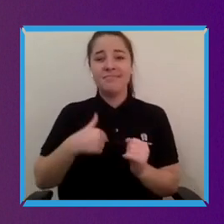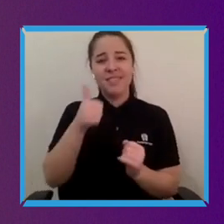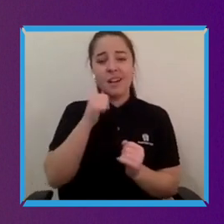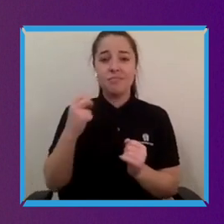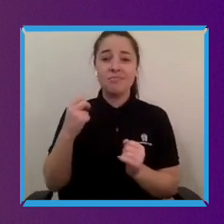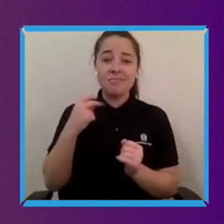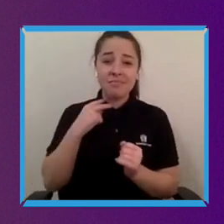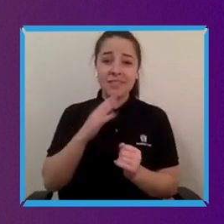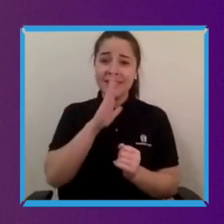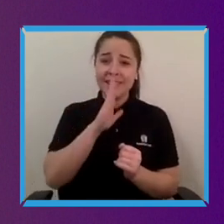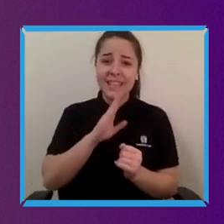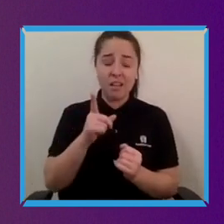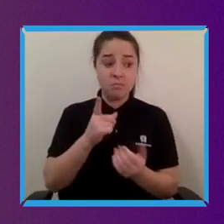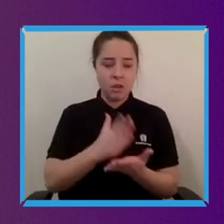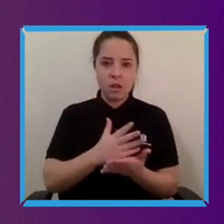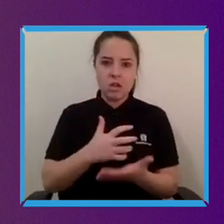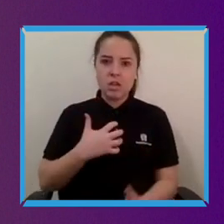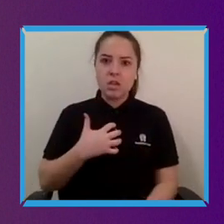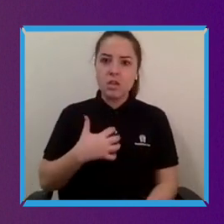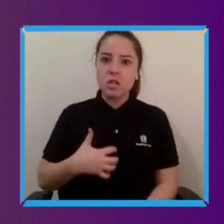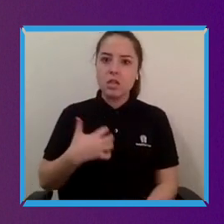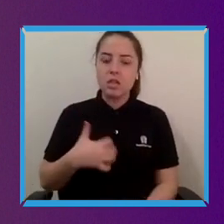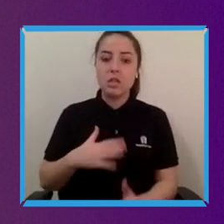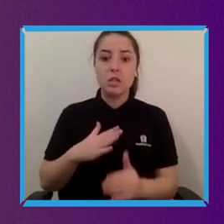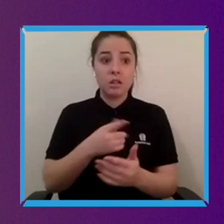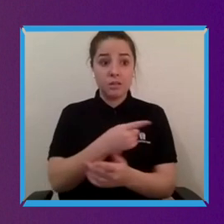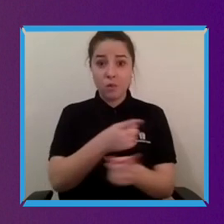quite enraging for a lot of people with disability that as